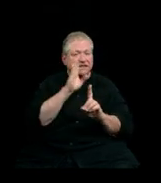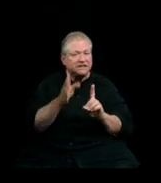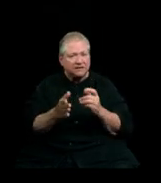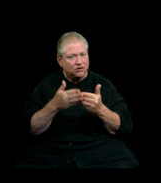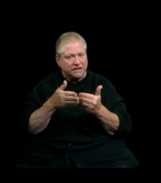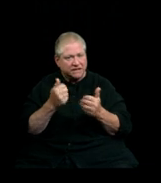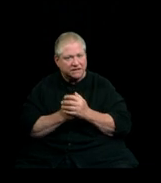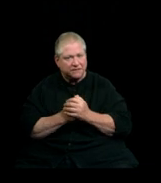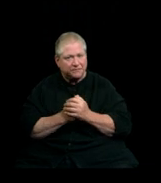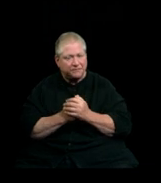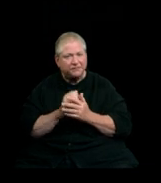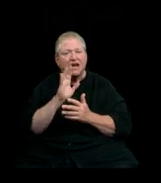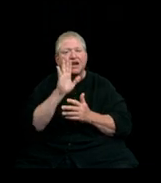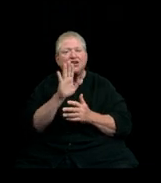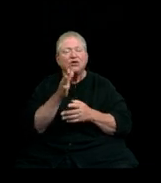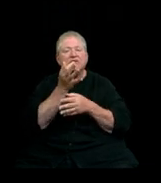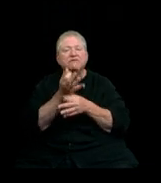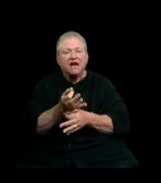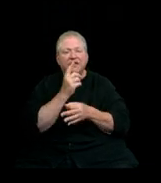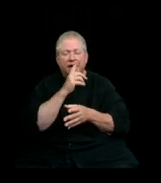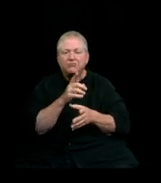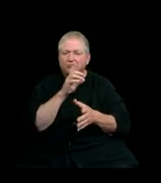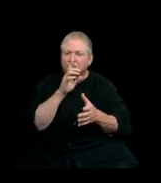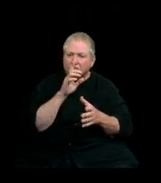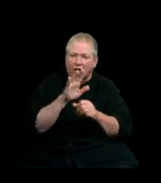Your faith and the promise of the future inspires us.